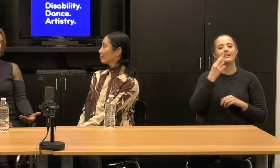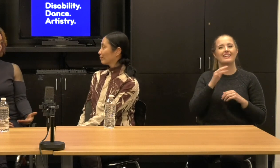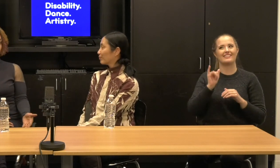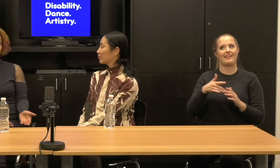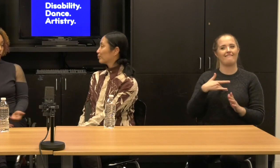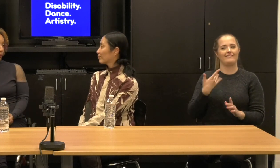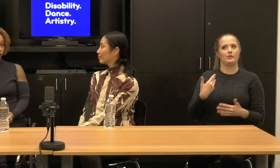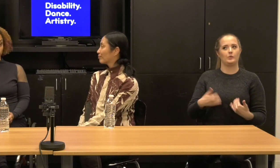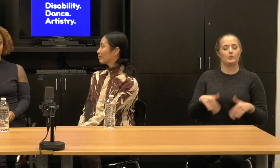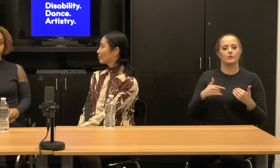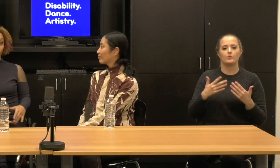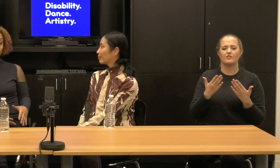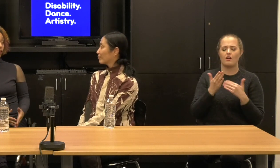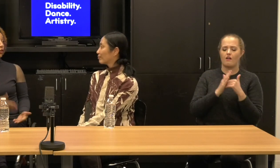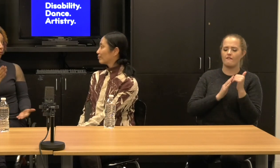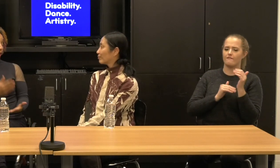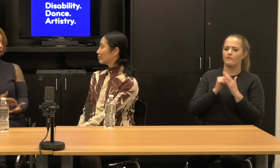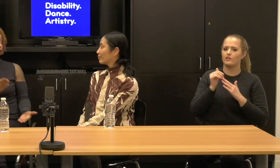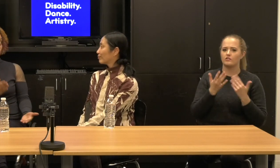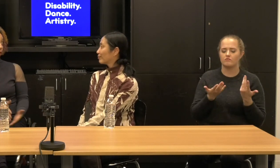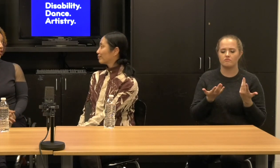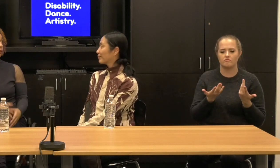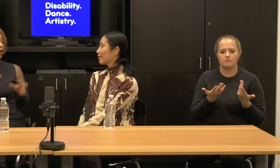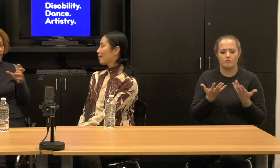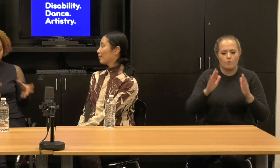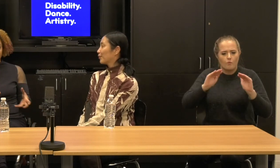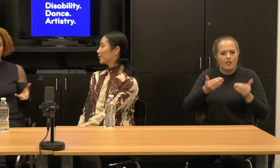It just seemed like you've made that possible.